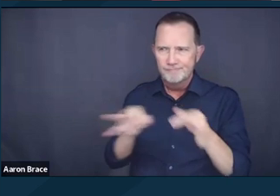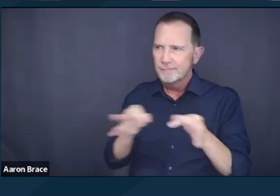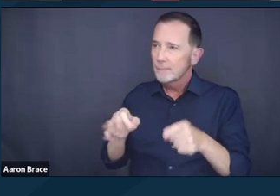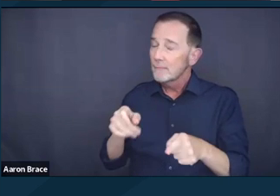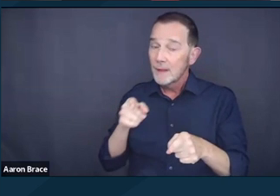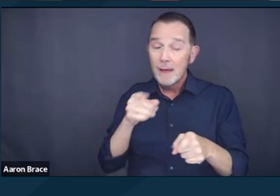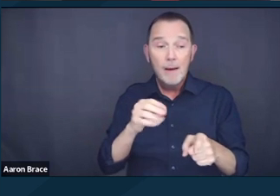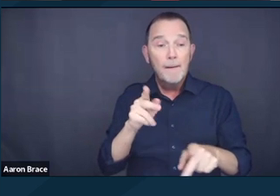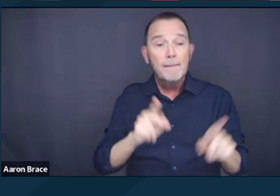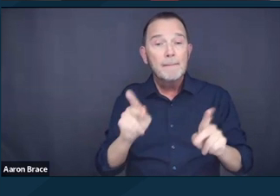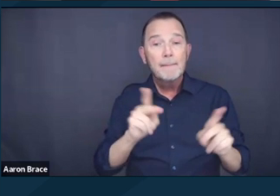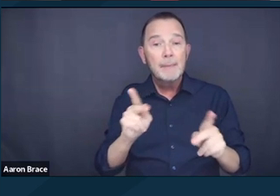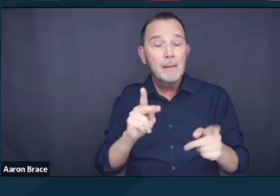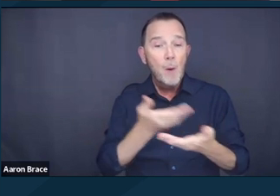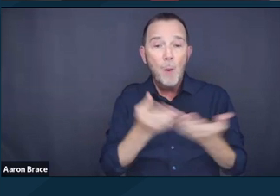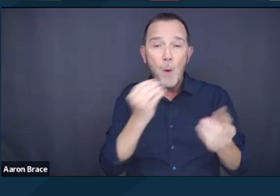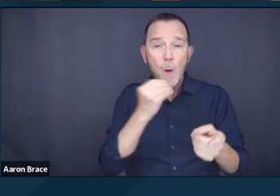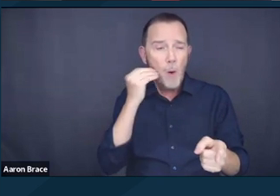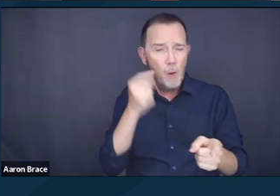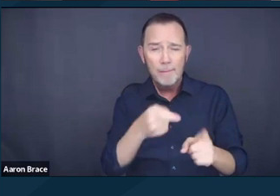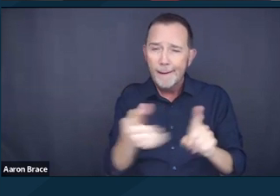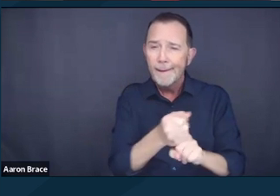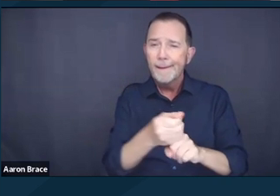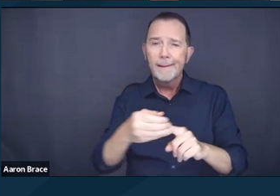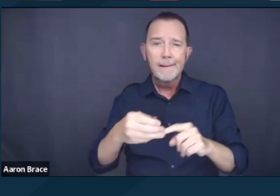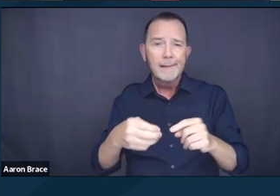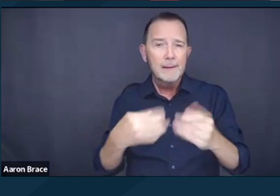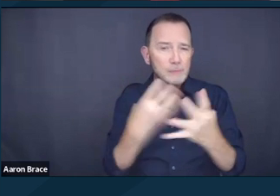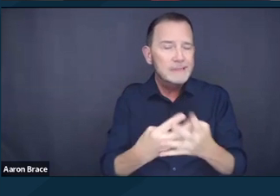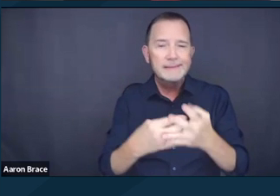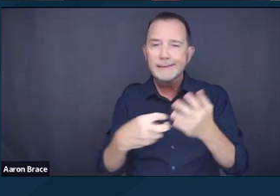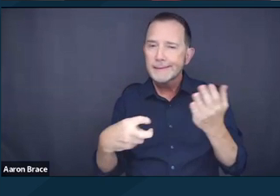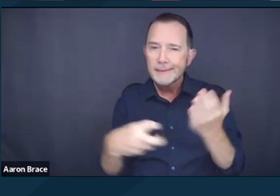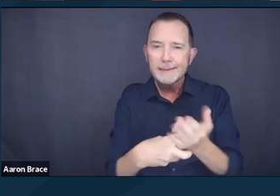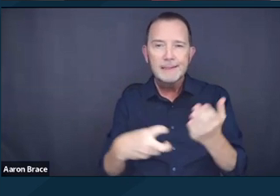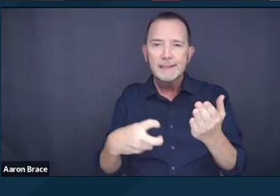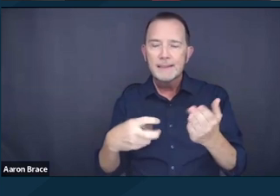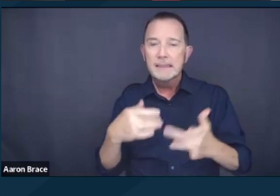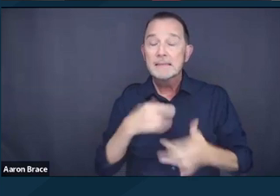with mental health disabilities. People with mental health disabilities are especially likely